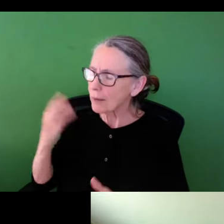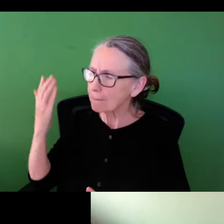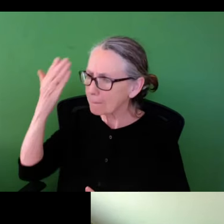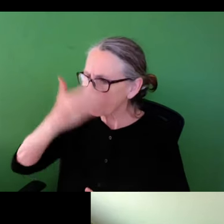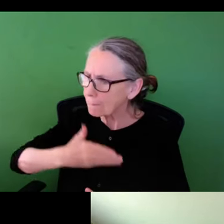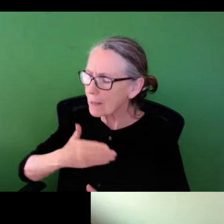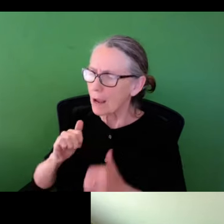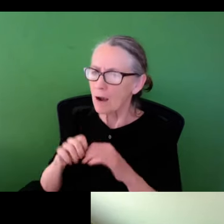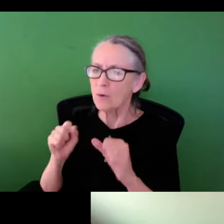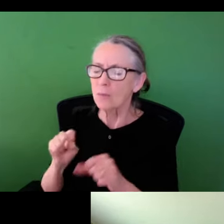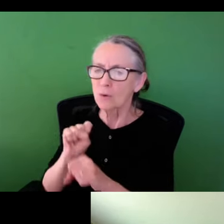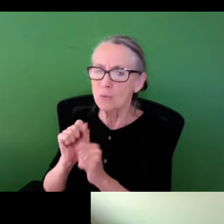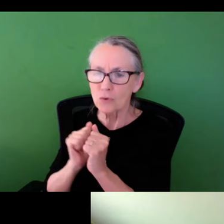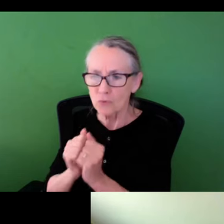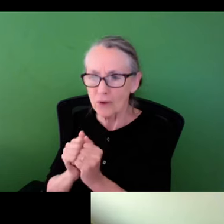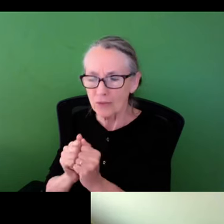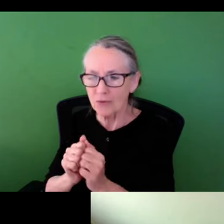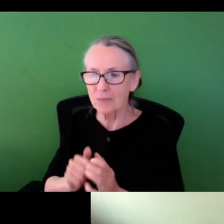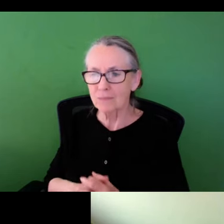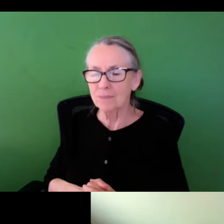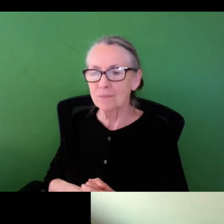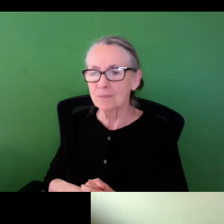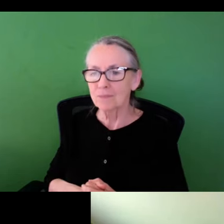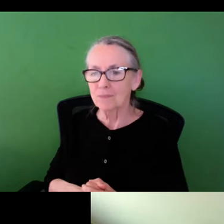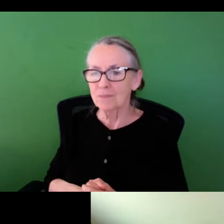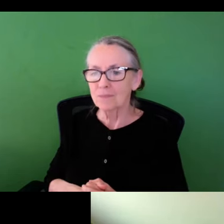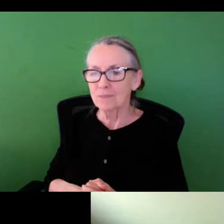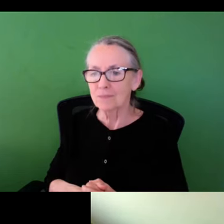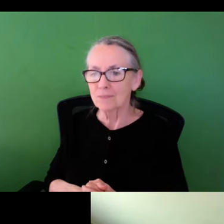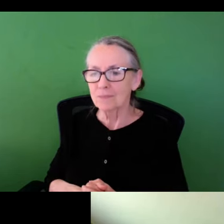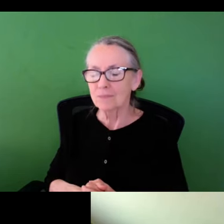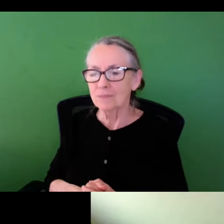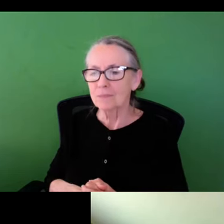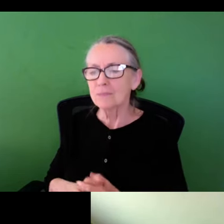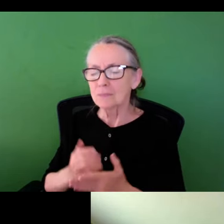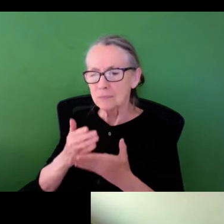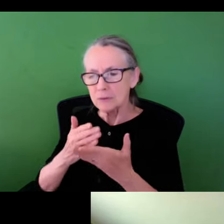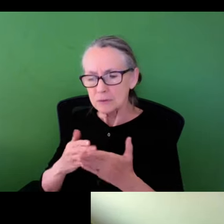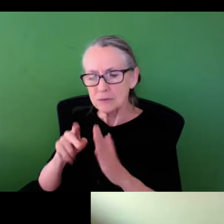all, does this make sense? One of my missing? And how might we work together?